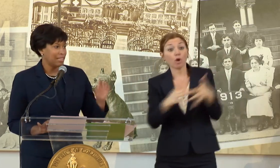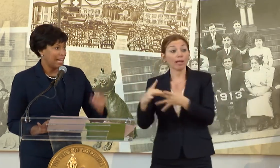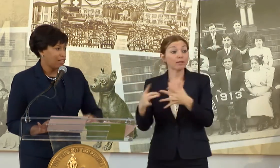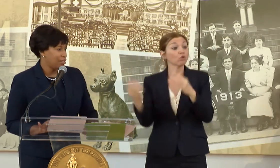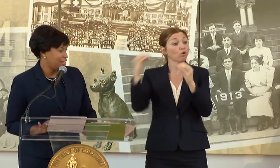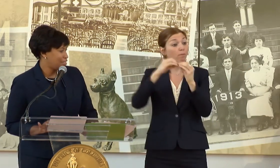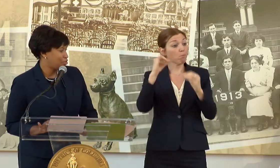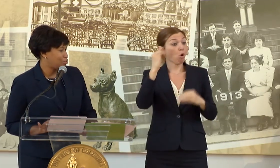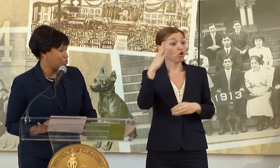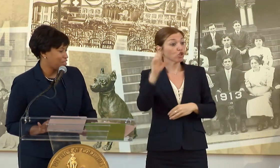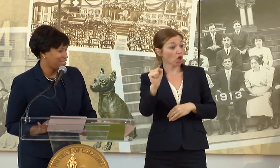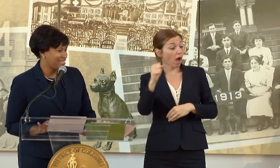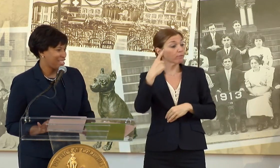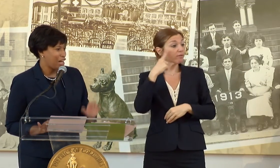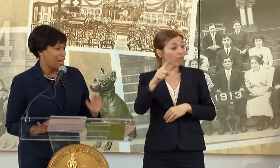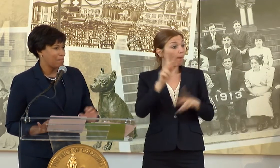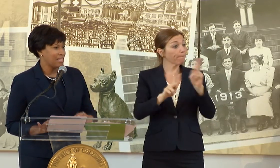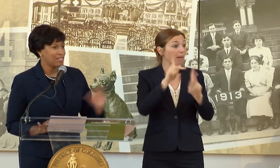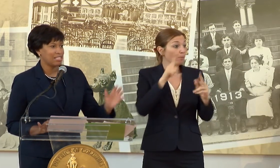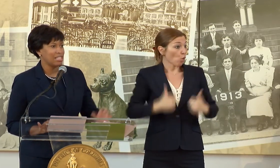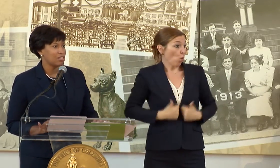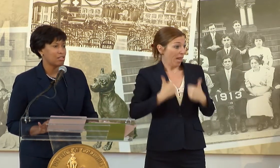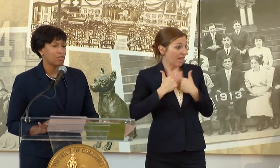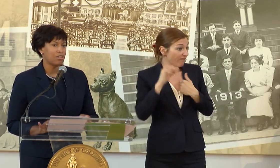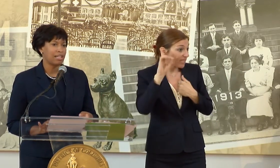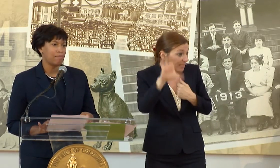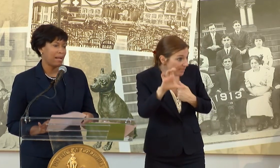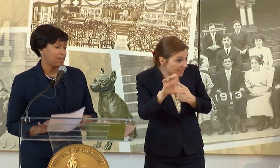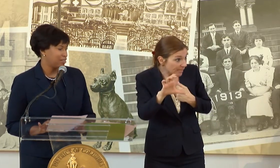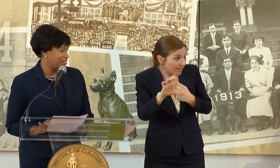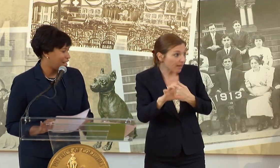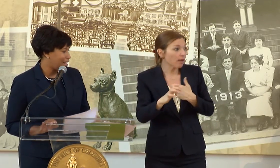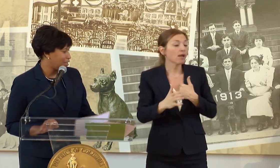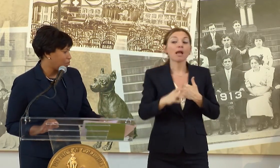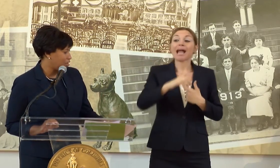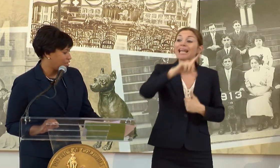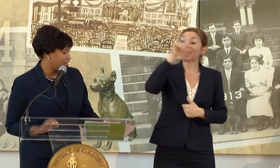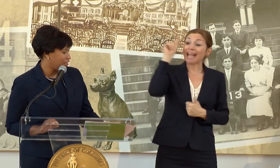GALLAUDET STUDENTS IN SEATS LEARNING ABOUT THE HOLLYWOOD OF